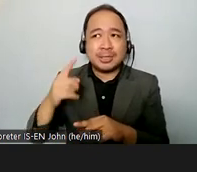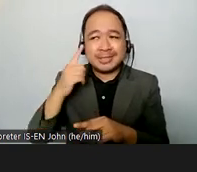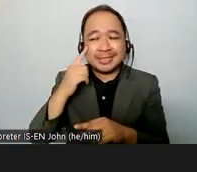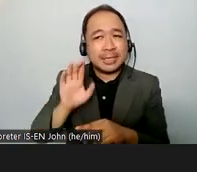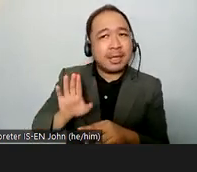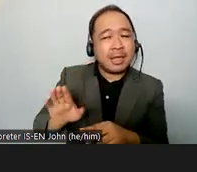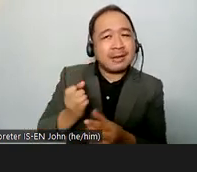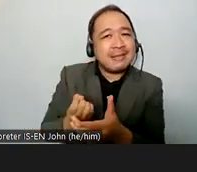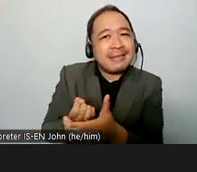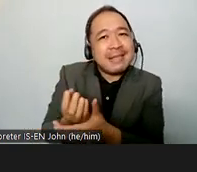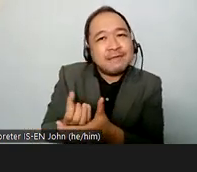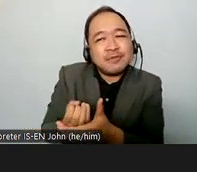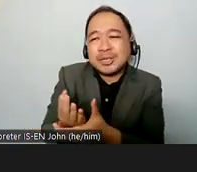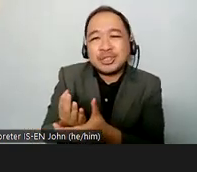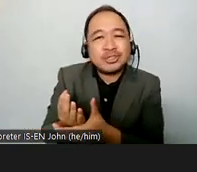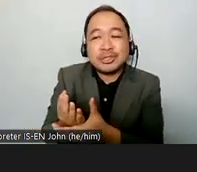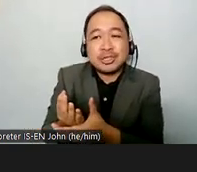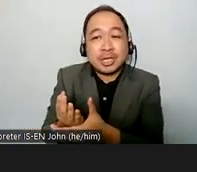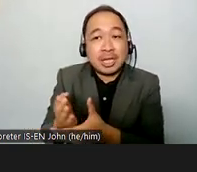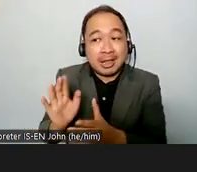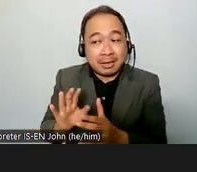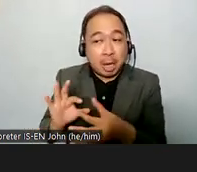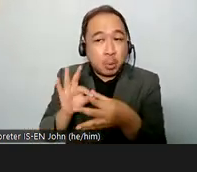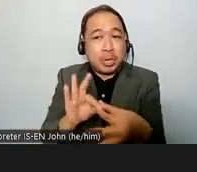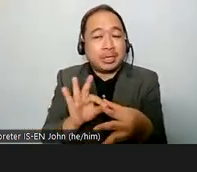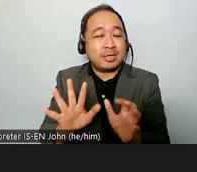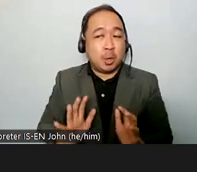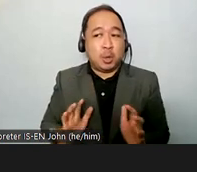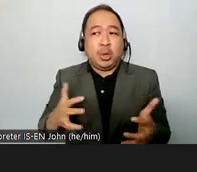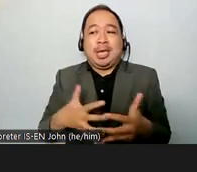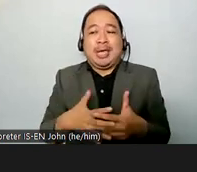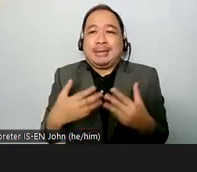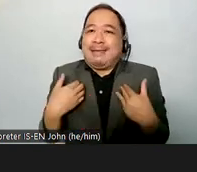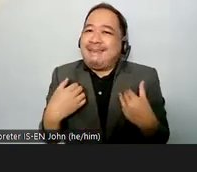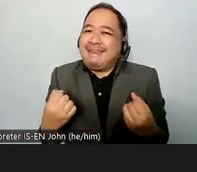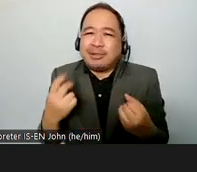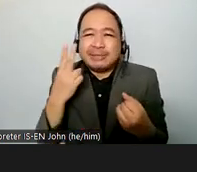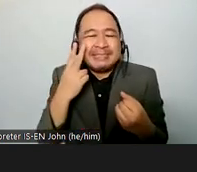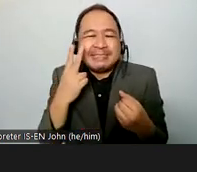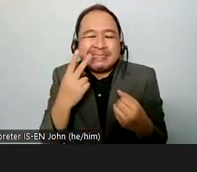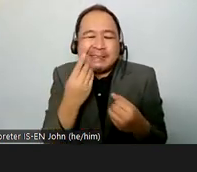health very rarely and they don't have education regarding of family planification and they don't